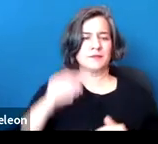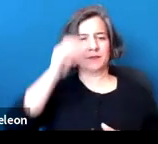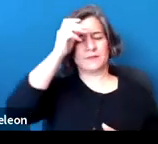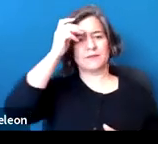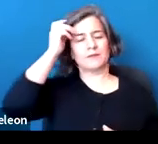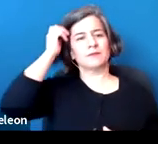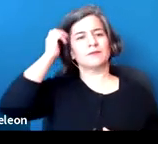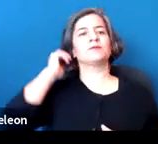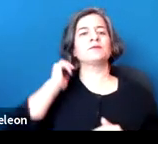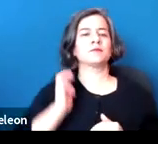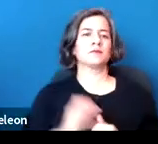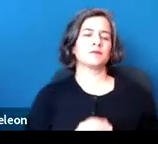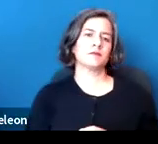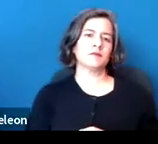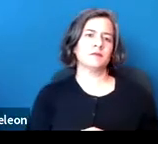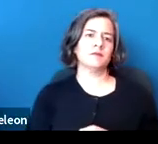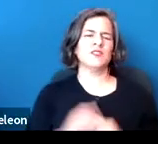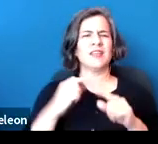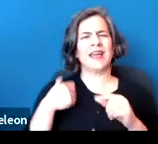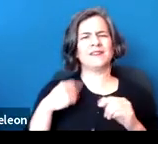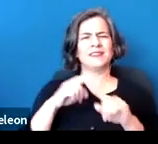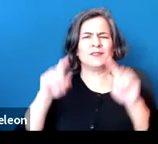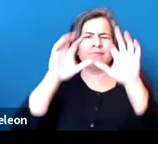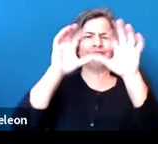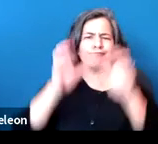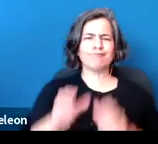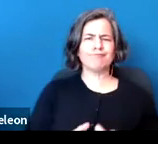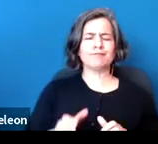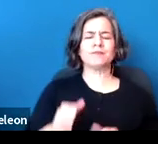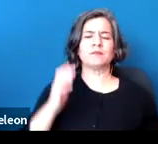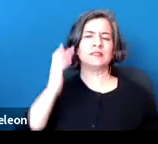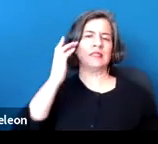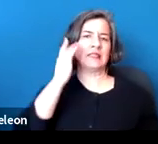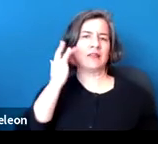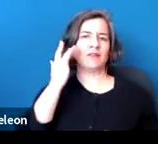So in terms of the categories, the California law is structured a little bit differently.